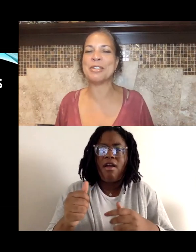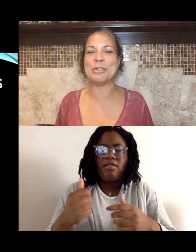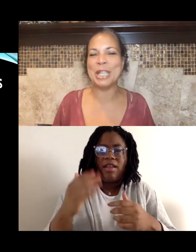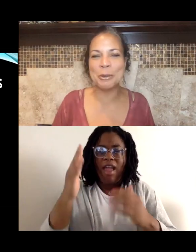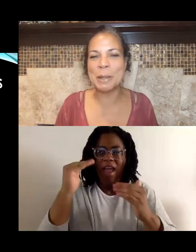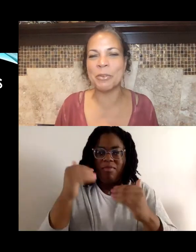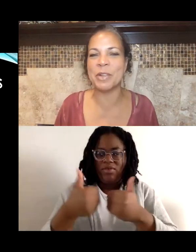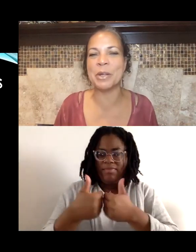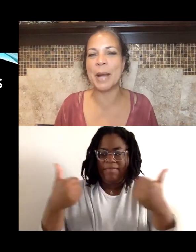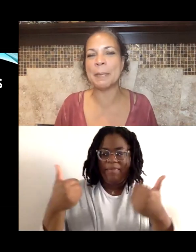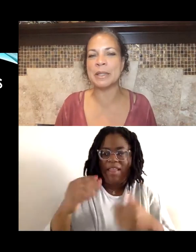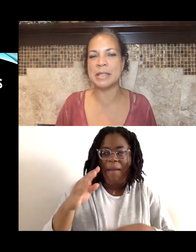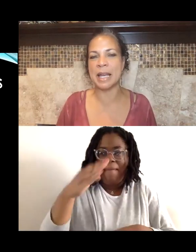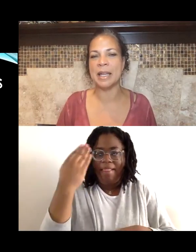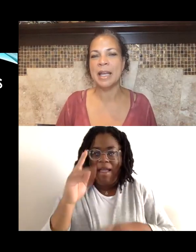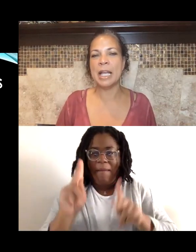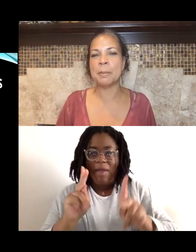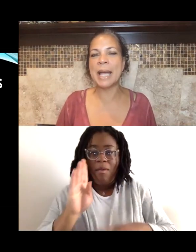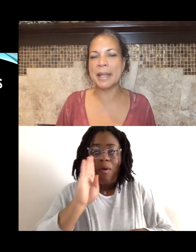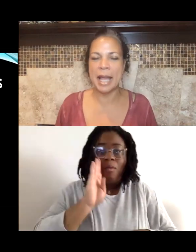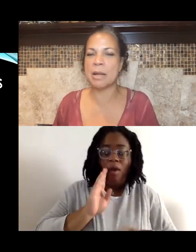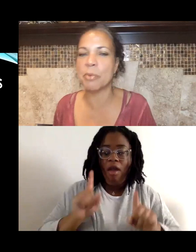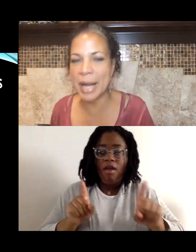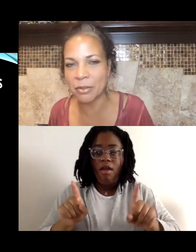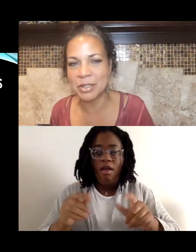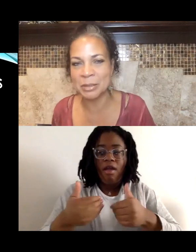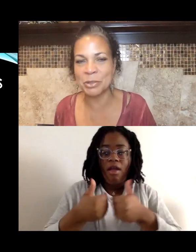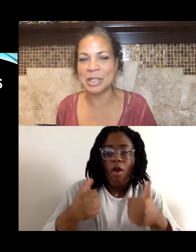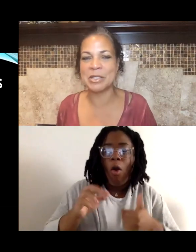So you hear people very rapidly say, "In Black and Brown communities."